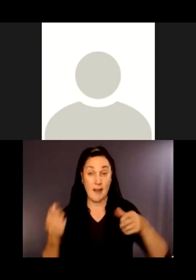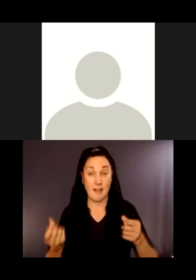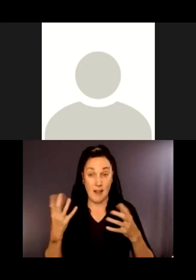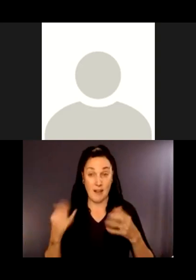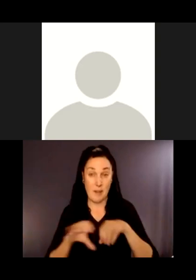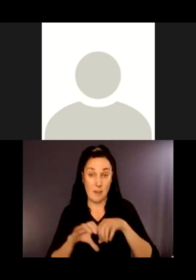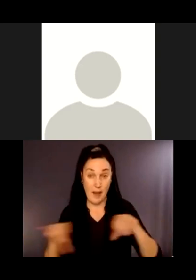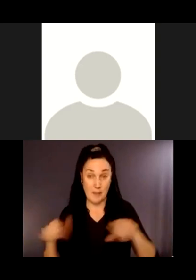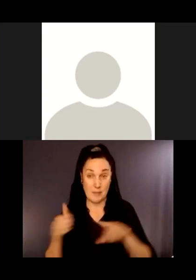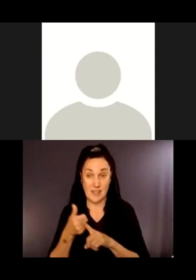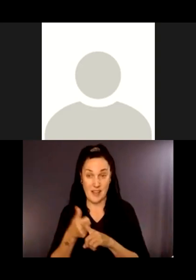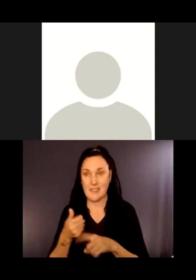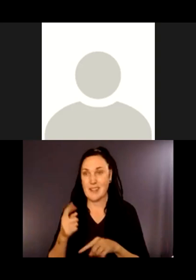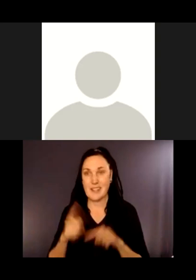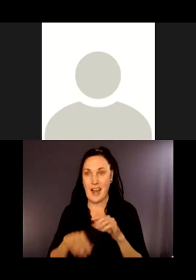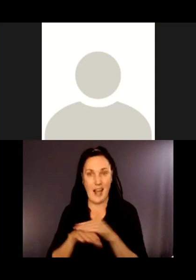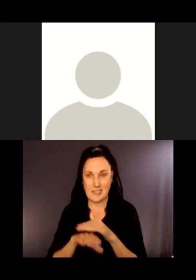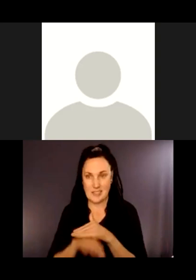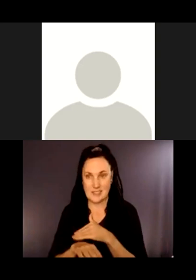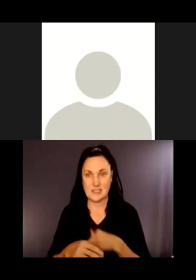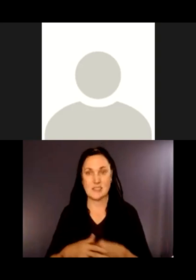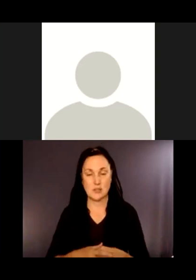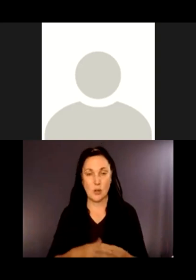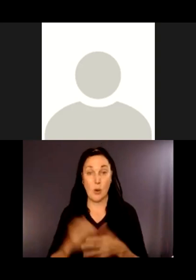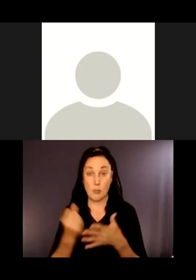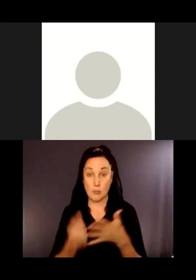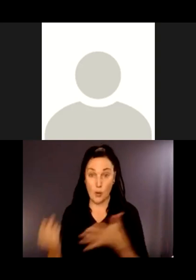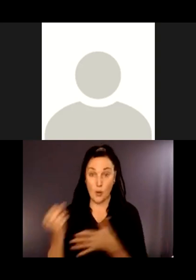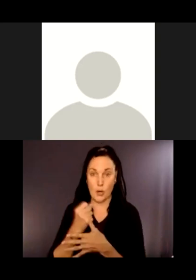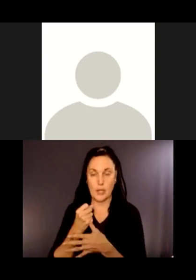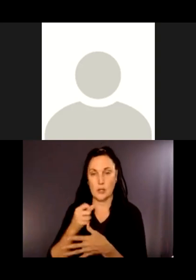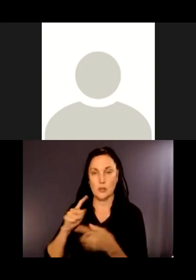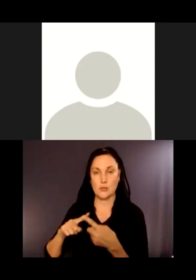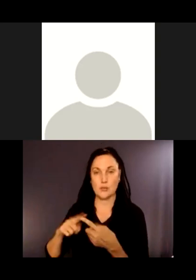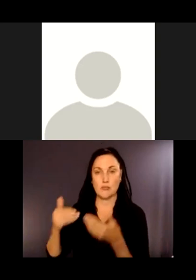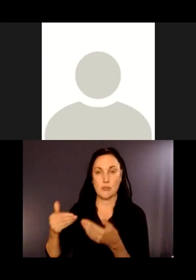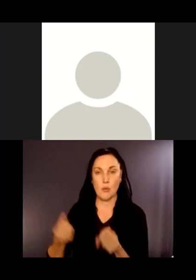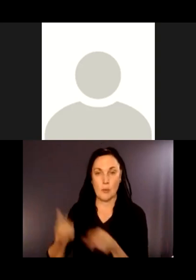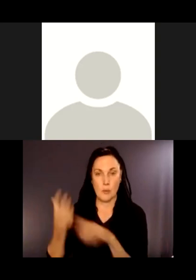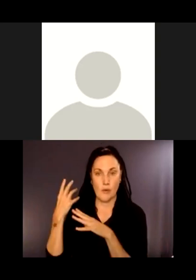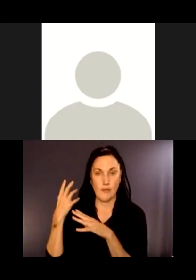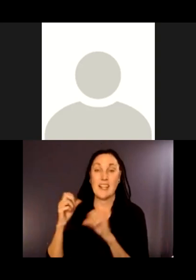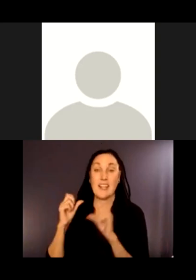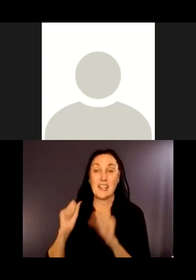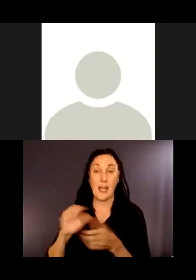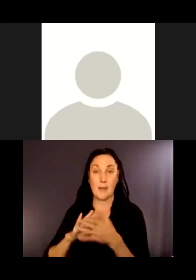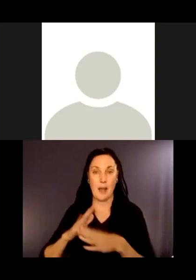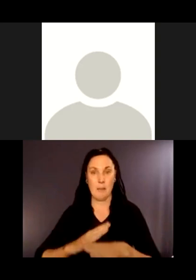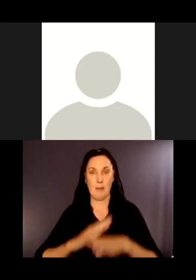So it's a priority to remove it where it can become a fish barrier if it gets scoured out.